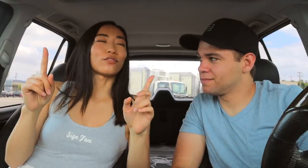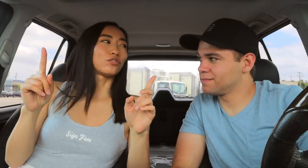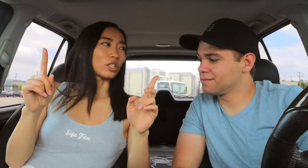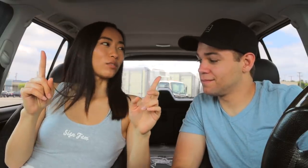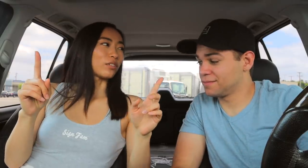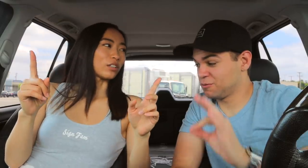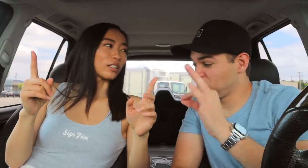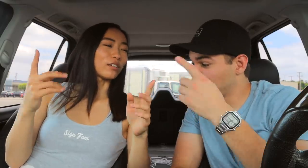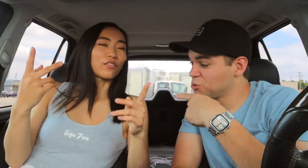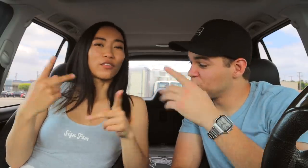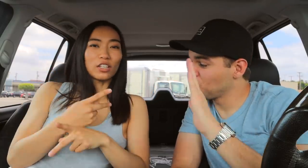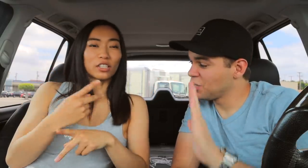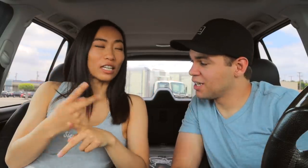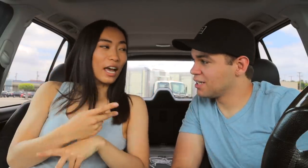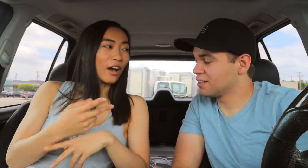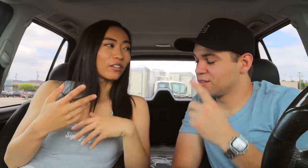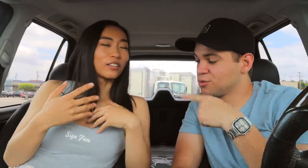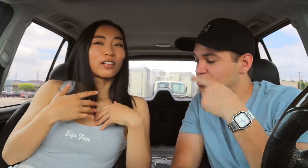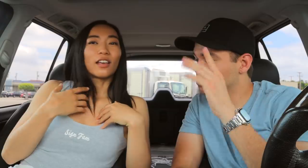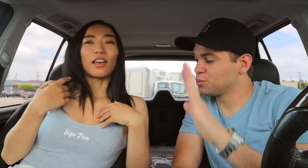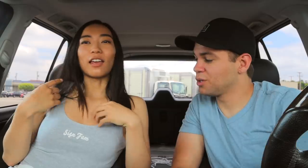Just figure it figured it out. It looks great.